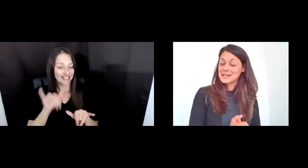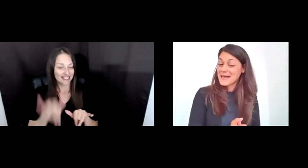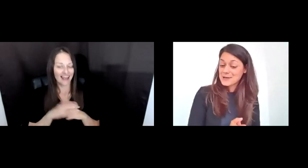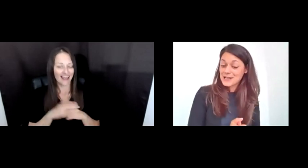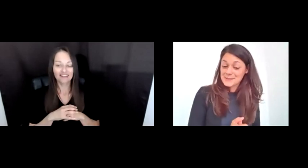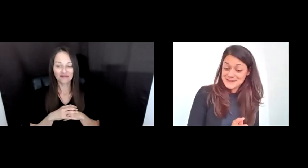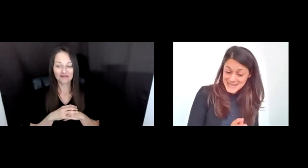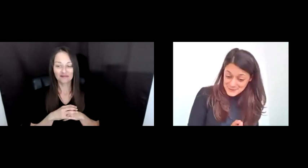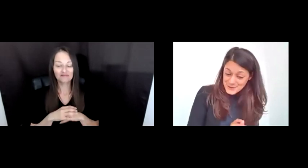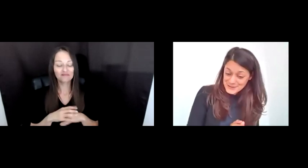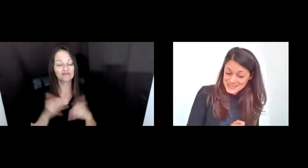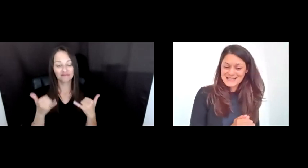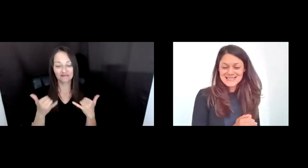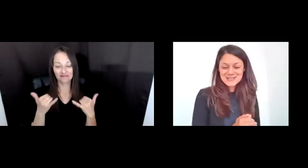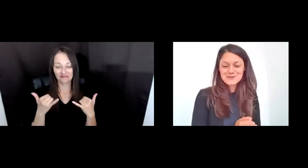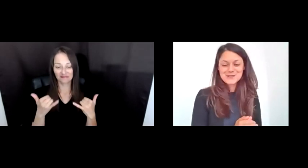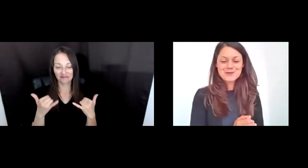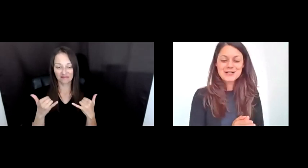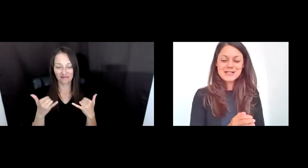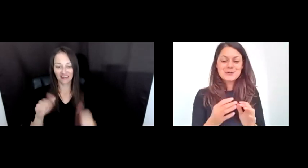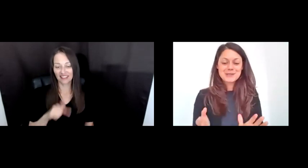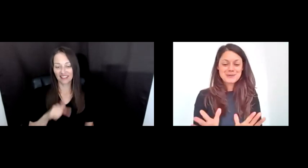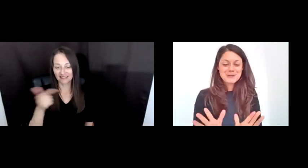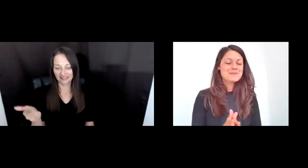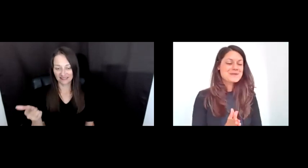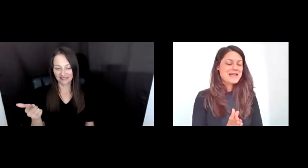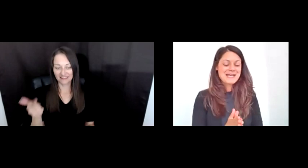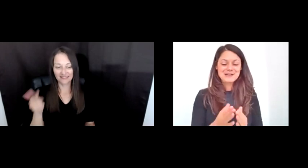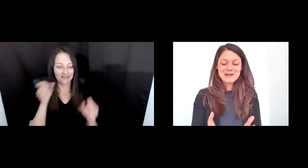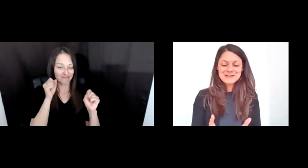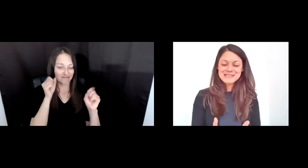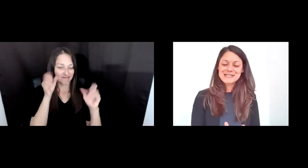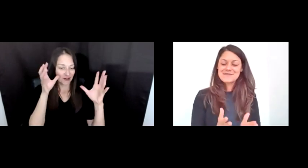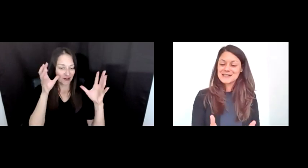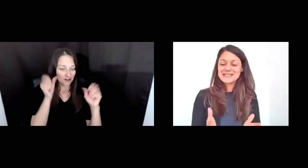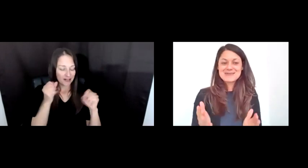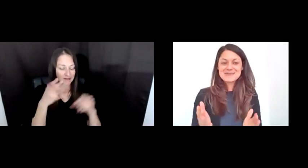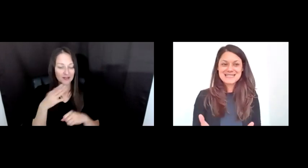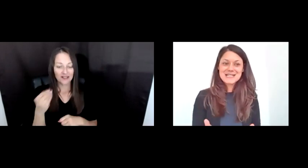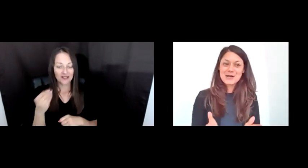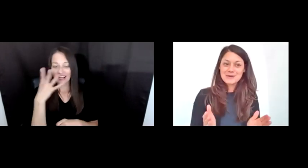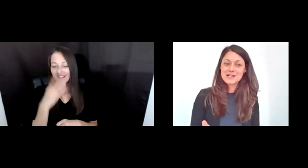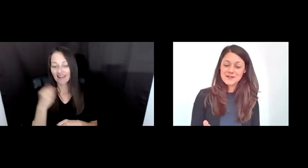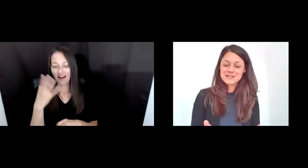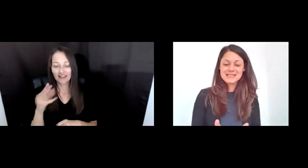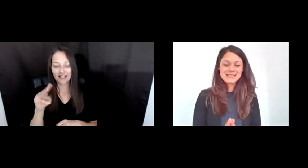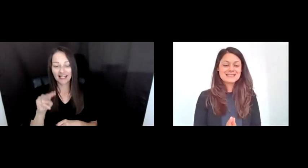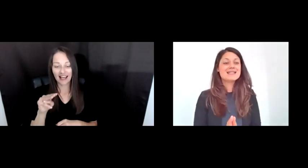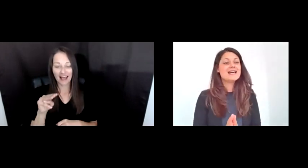NOW I'M NOW I'M GOING TO PASS THIS OVER TO OUR INCREDIBLE AND LOVELY EVENT MC, HRAG VARTANIAN,